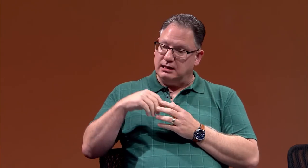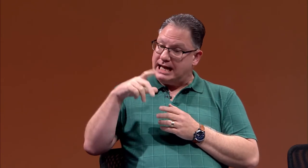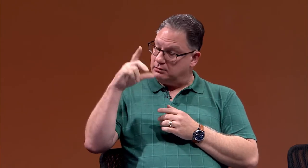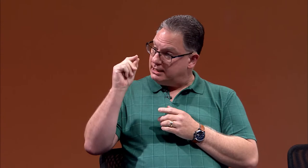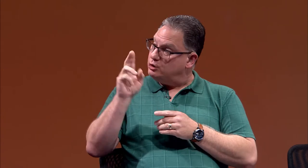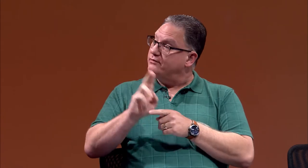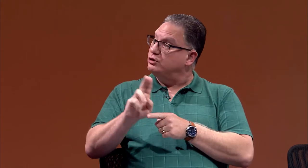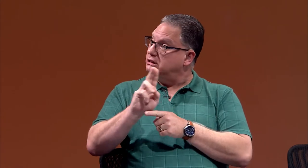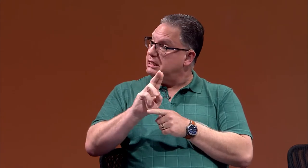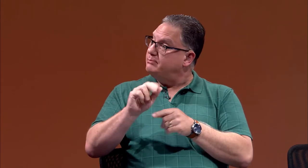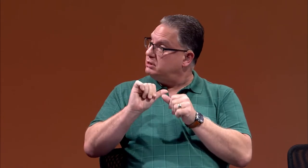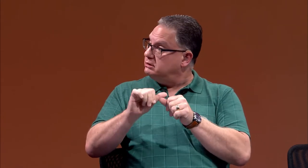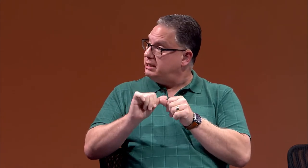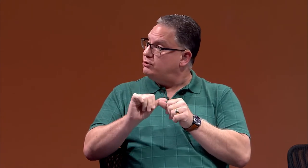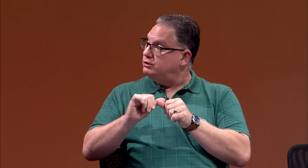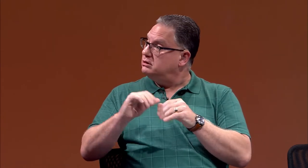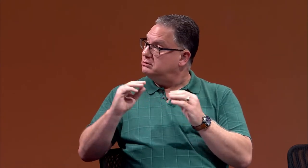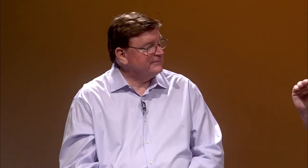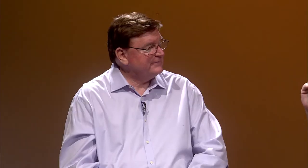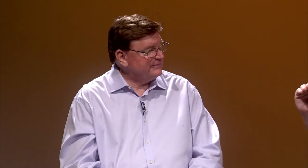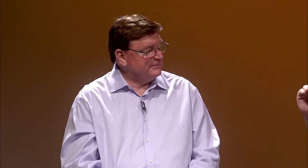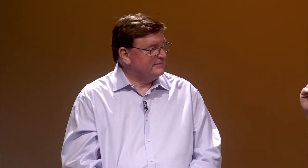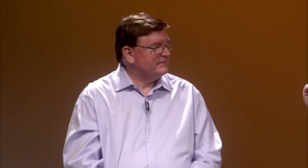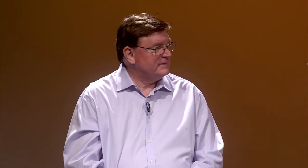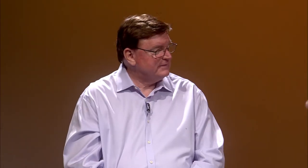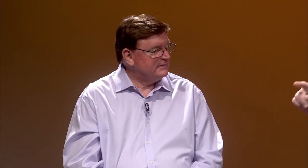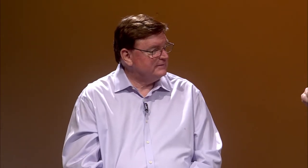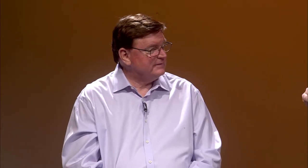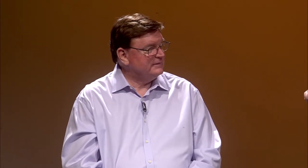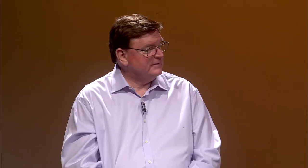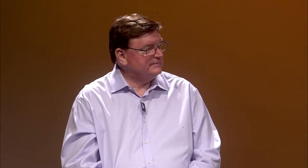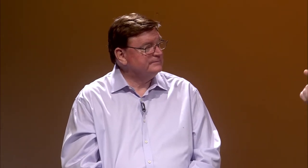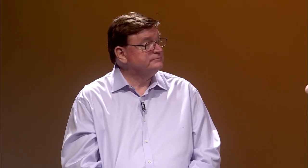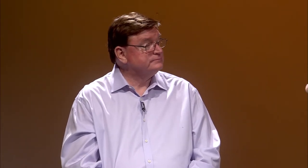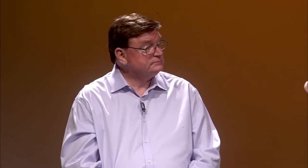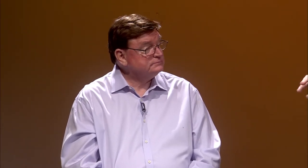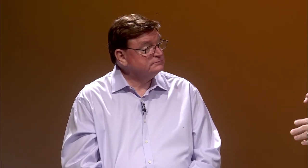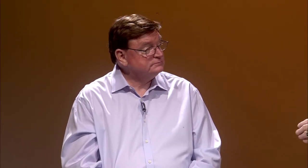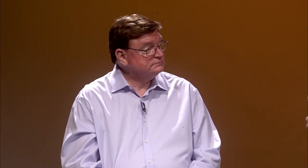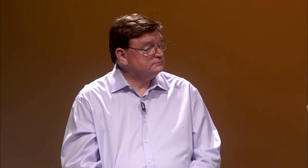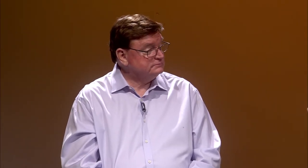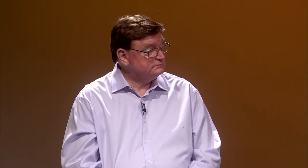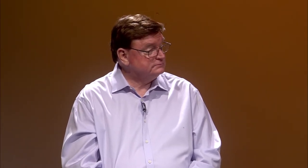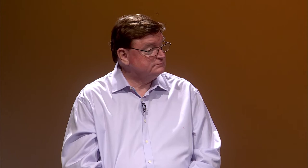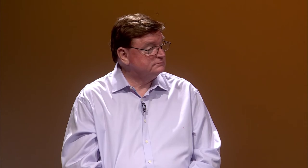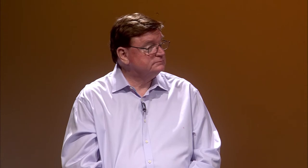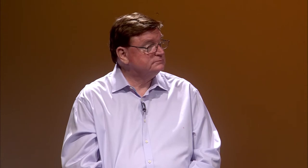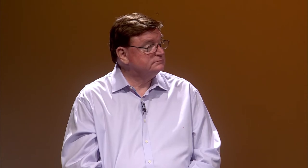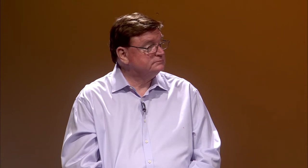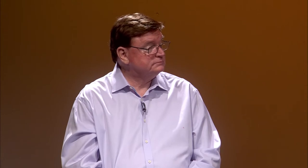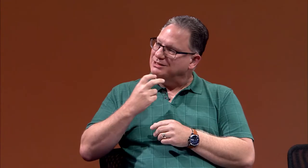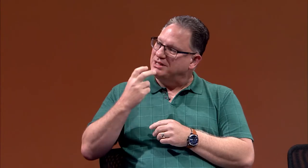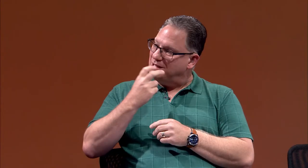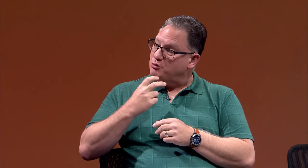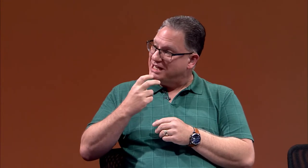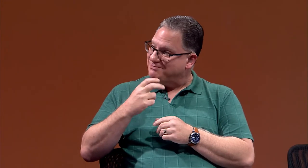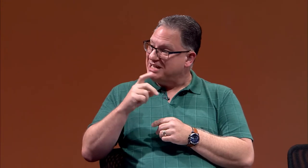Gallaudet University continued to teach sign language, but they had to include oralism and lip reading,